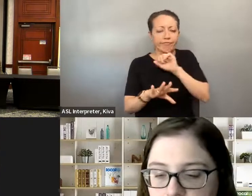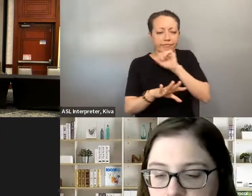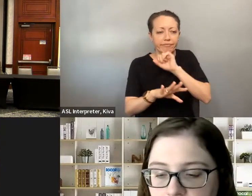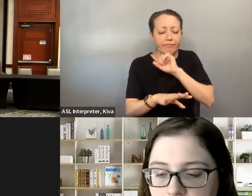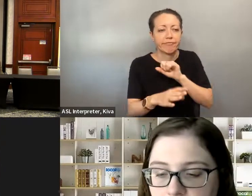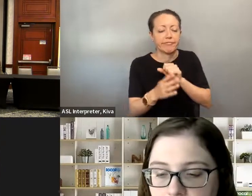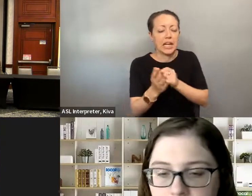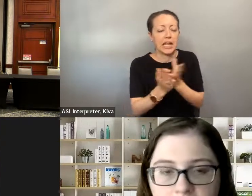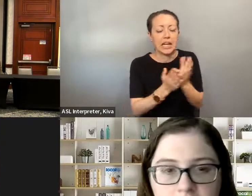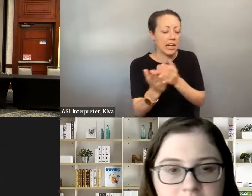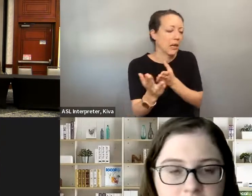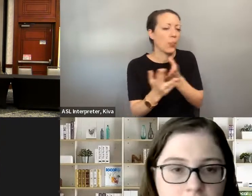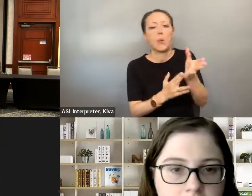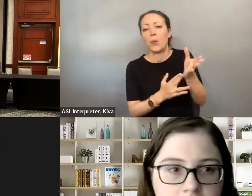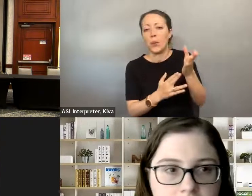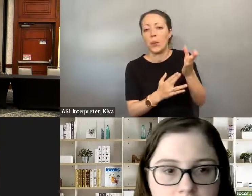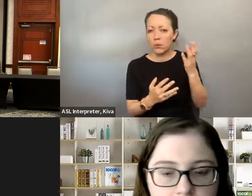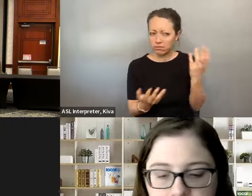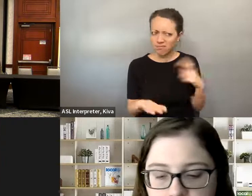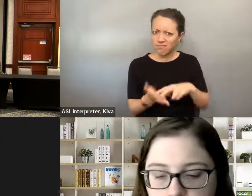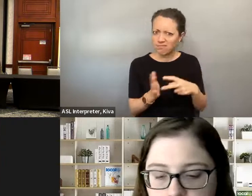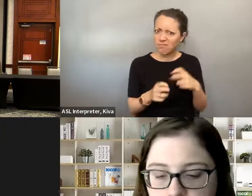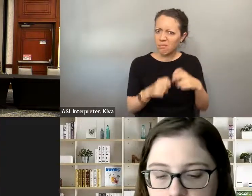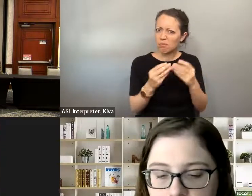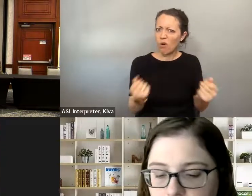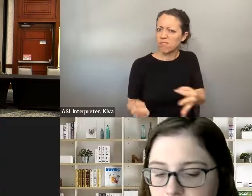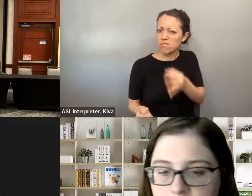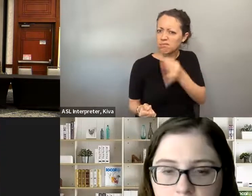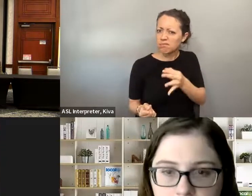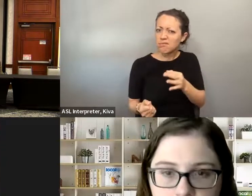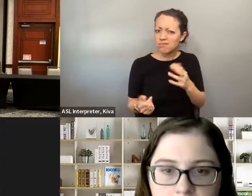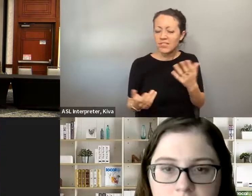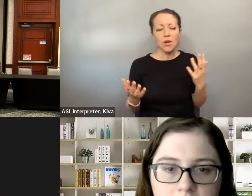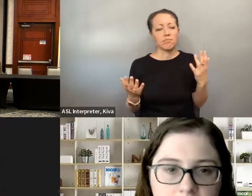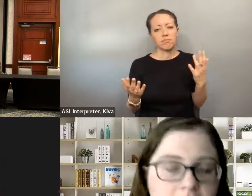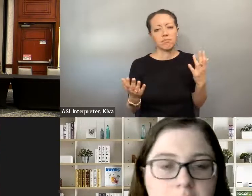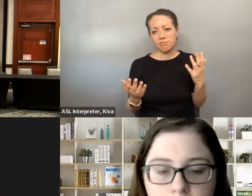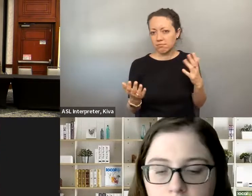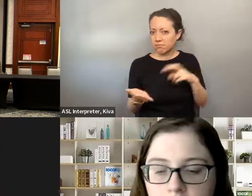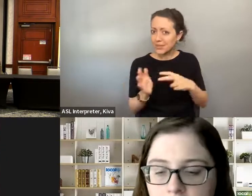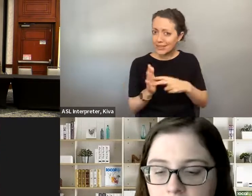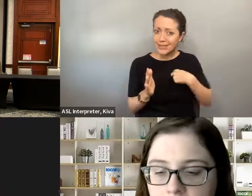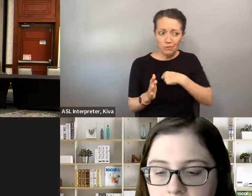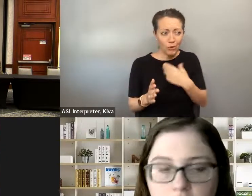that makes us -- that gives us really good leadership qualities. We are used to living in a world that isn't